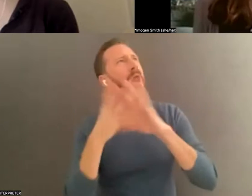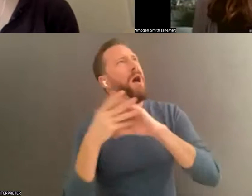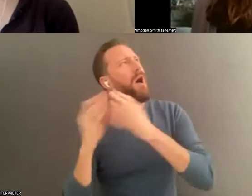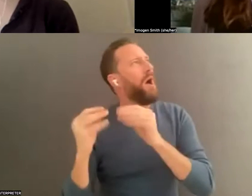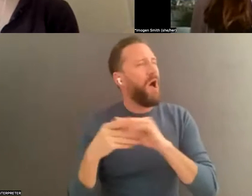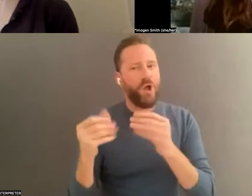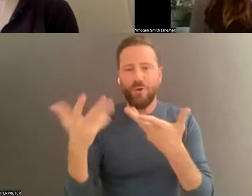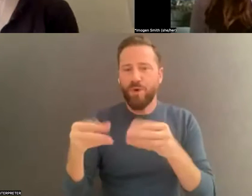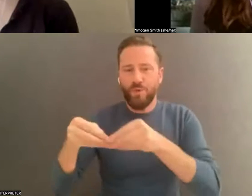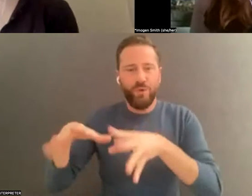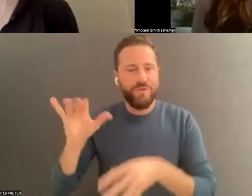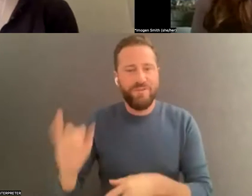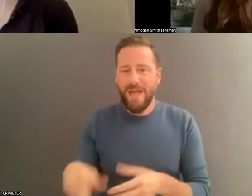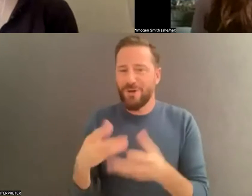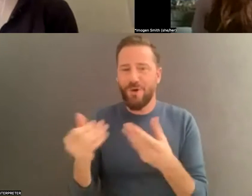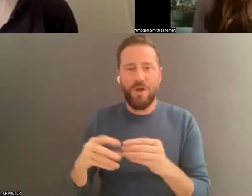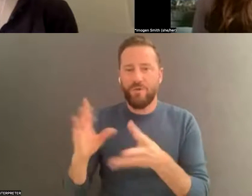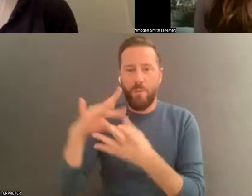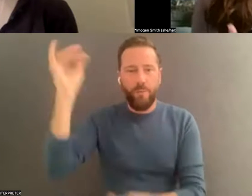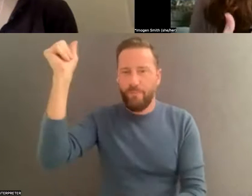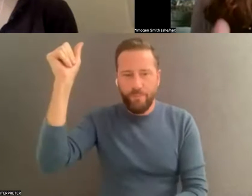that to just evaporate into the ether.